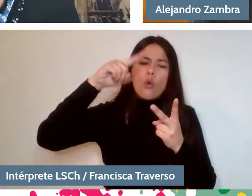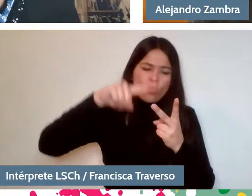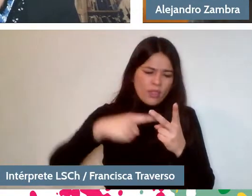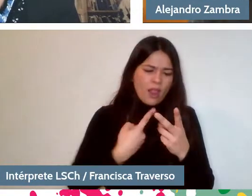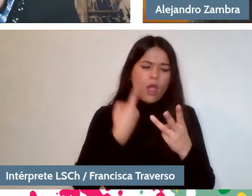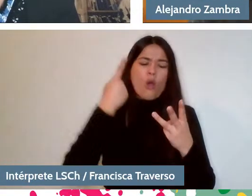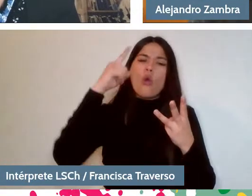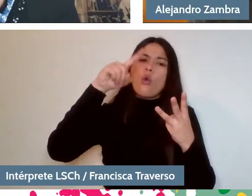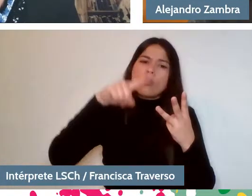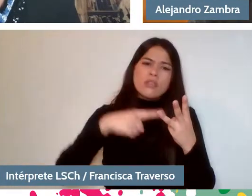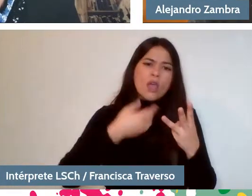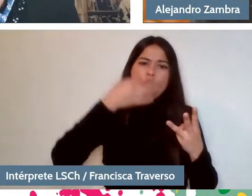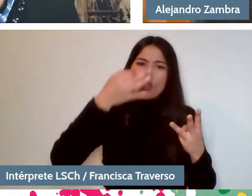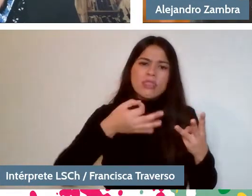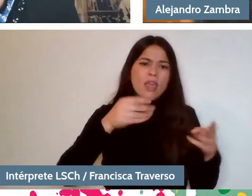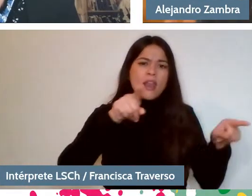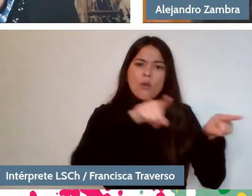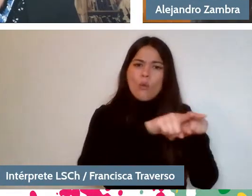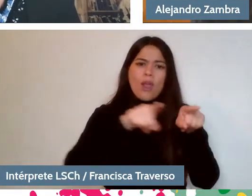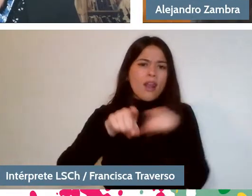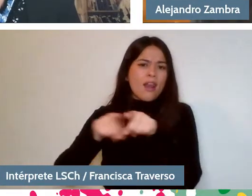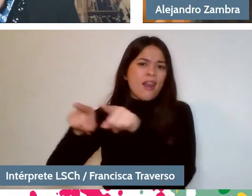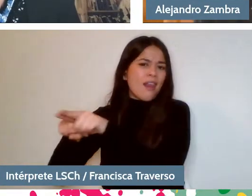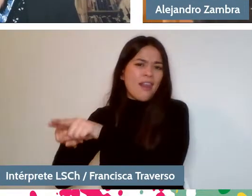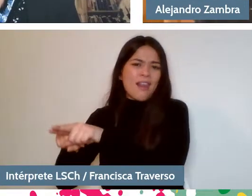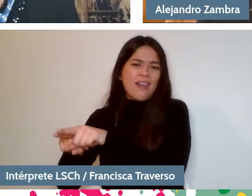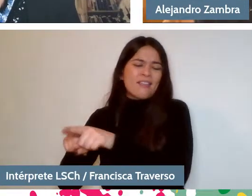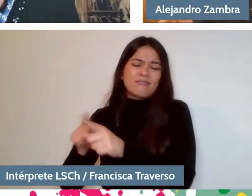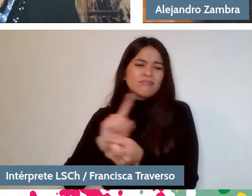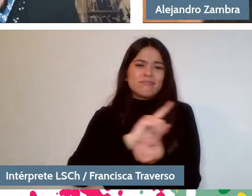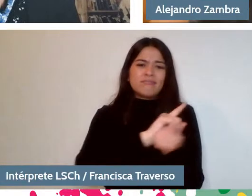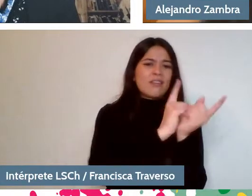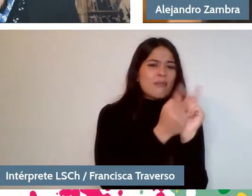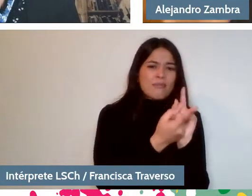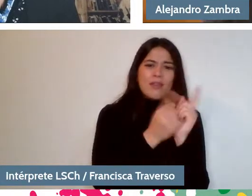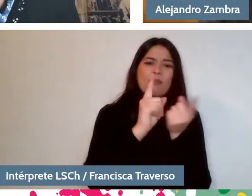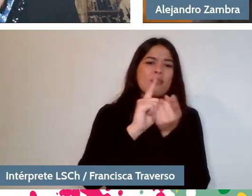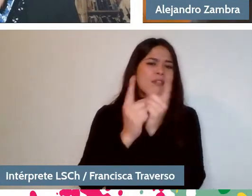because we keep changing, because we remember differently,